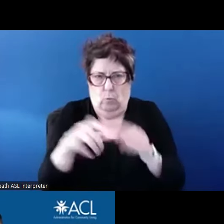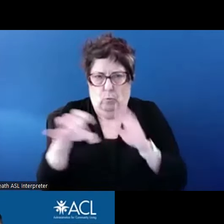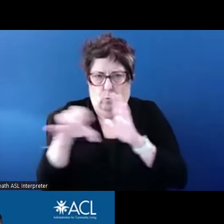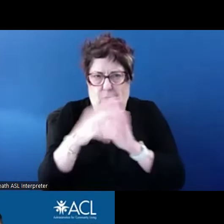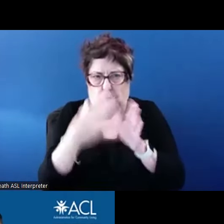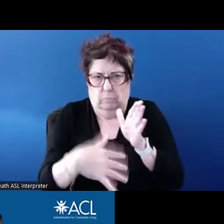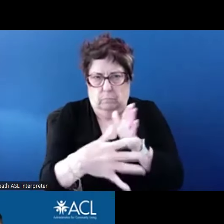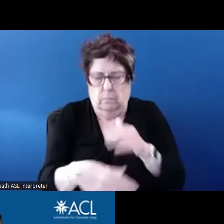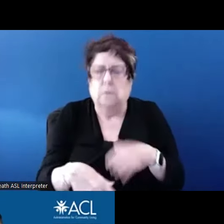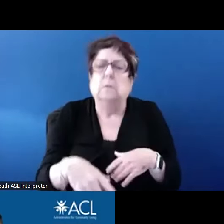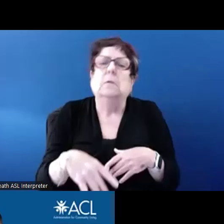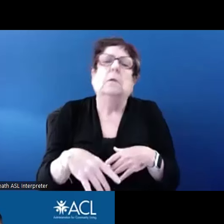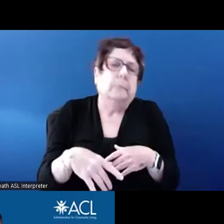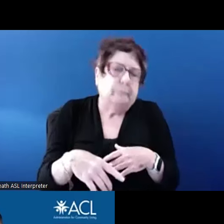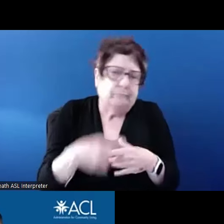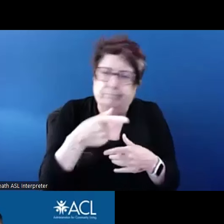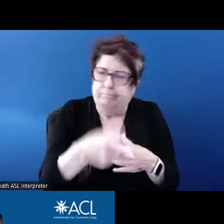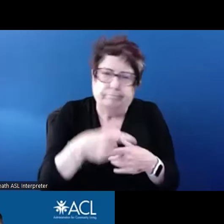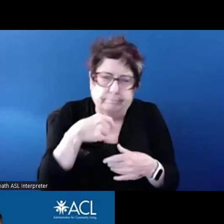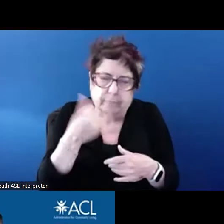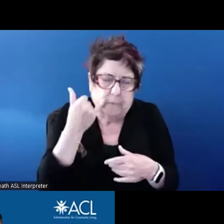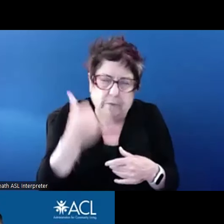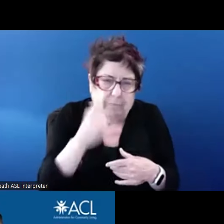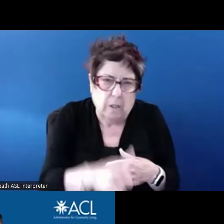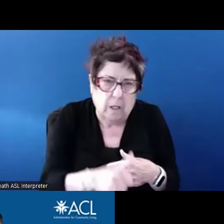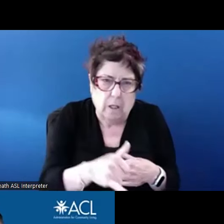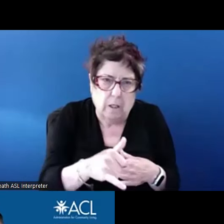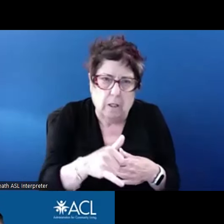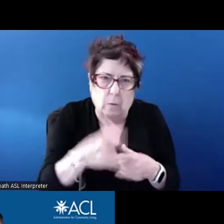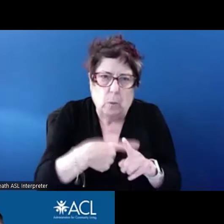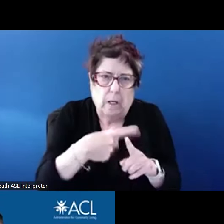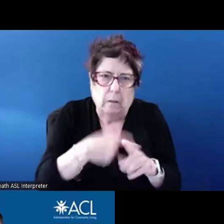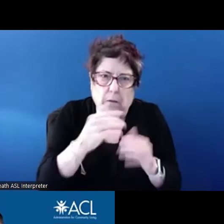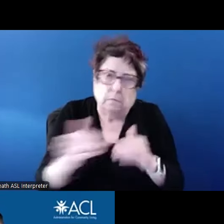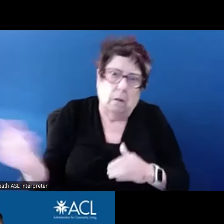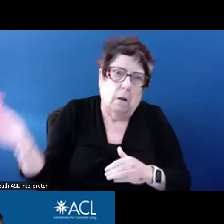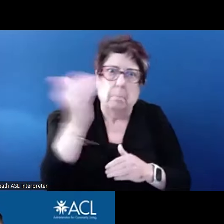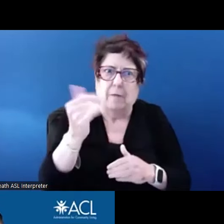payment contract, the triangle graphic that was showed, they wouldn't enter into a contract if the amount of rent charged is above what the payment standards are for the voucher.